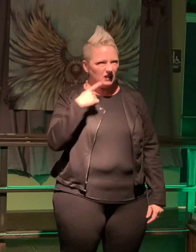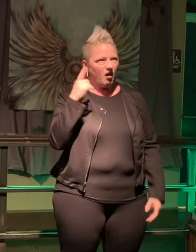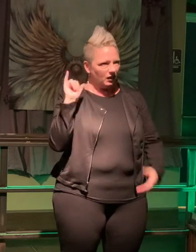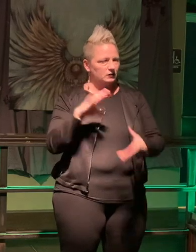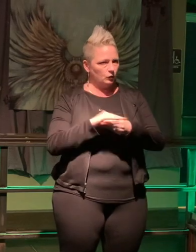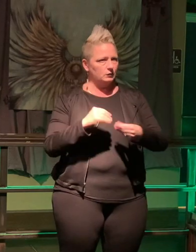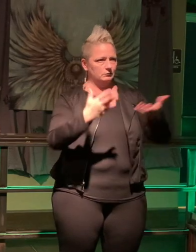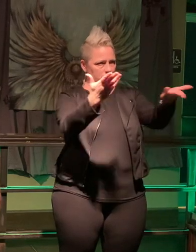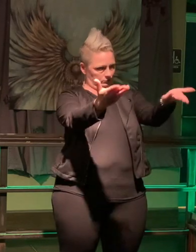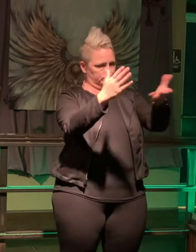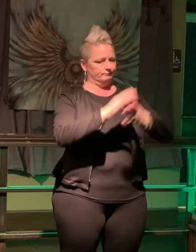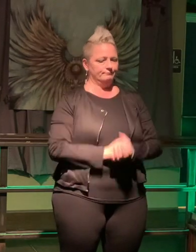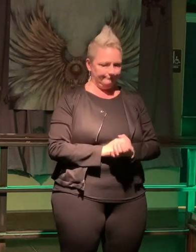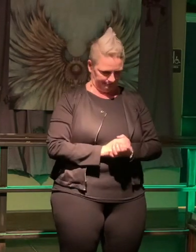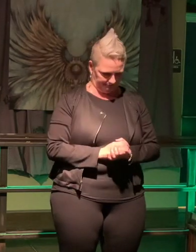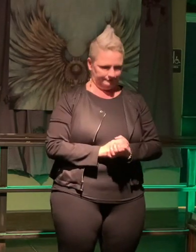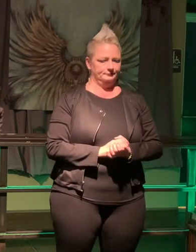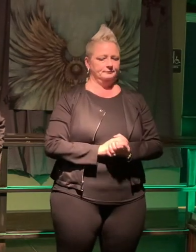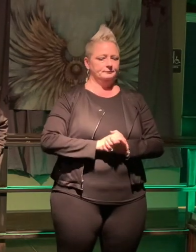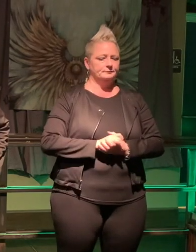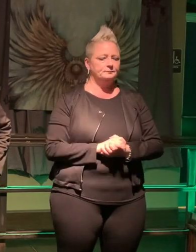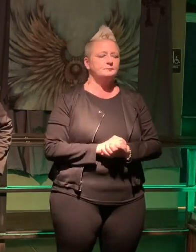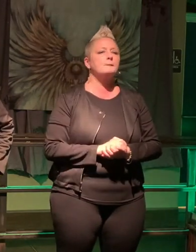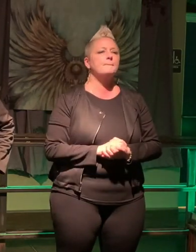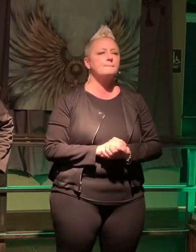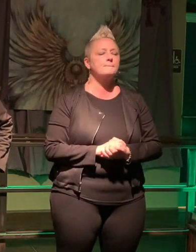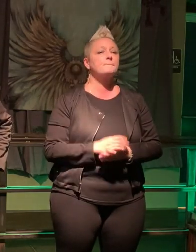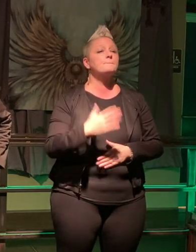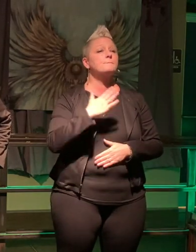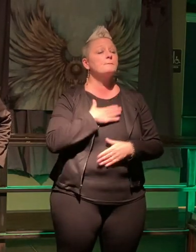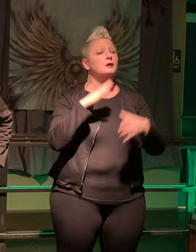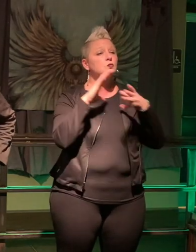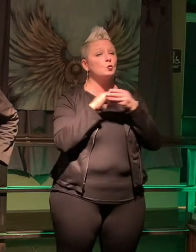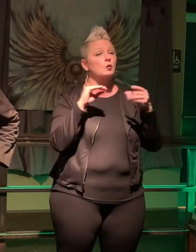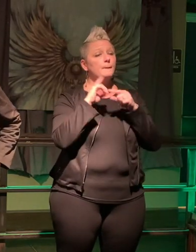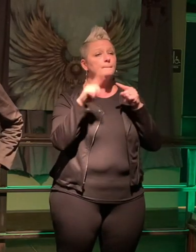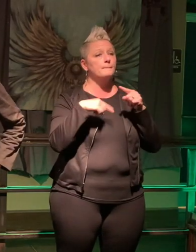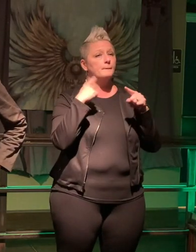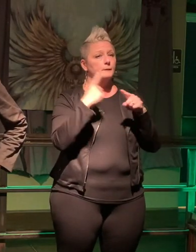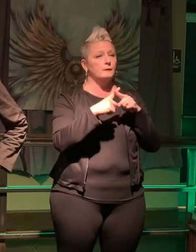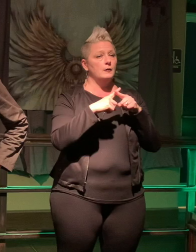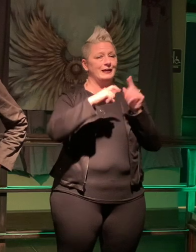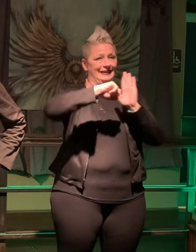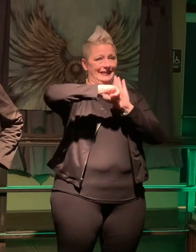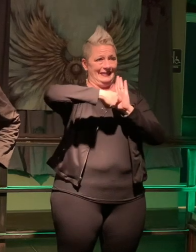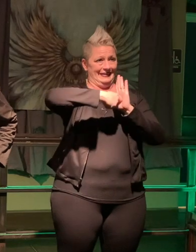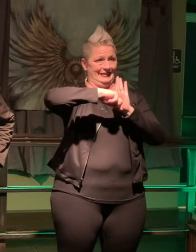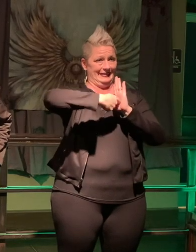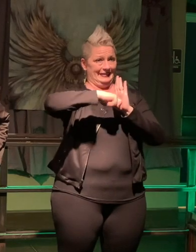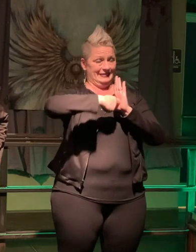I'm going to share with you. So my story is about keys. For whatever reason I have a real